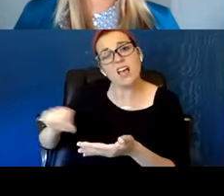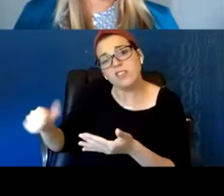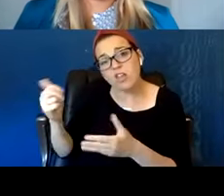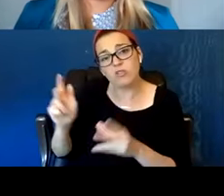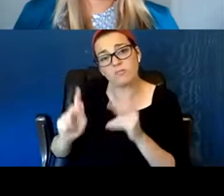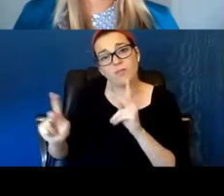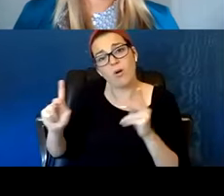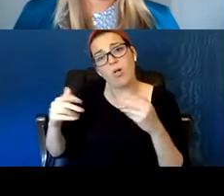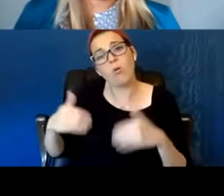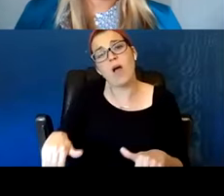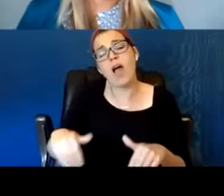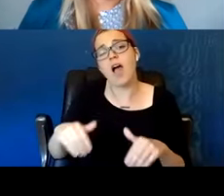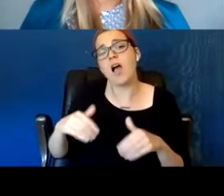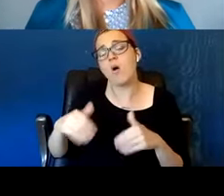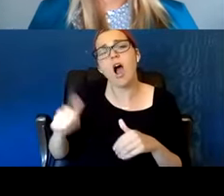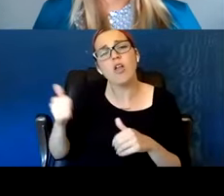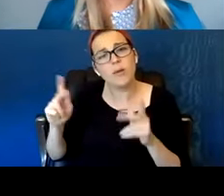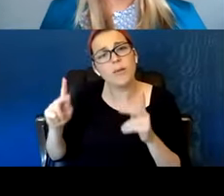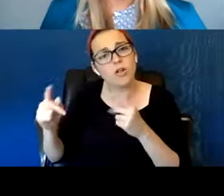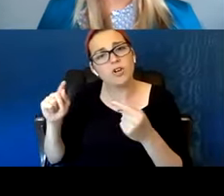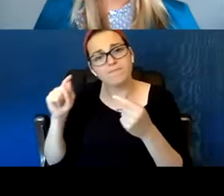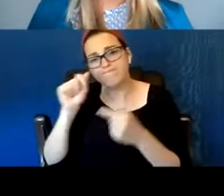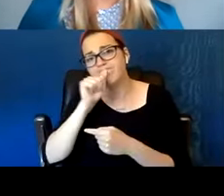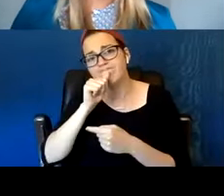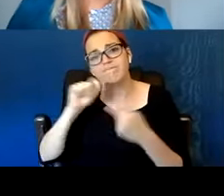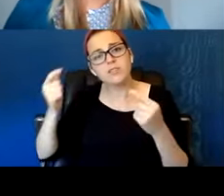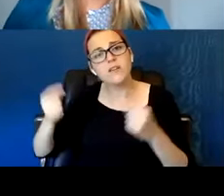And that was the lesson that I will never forget.